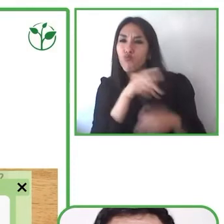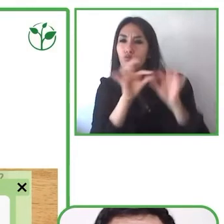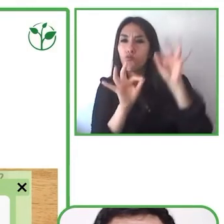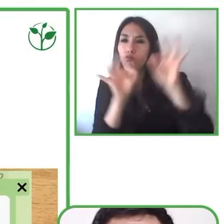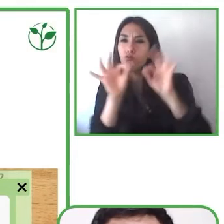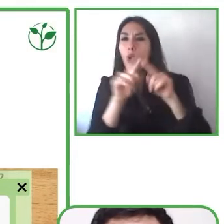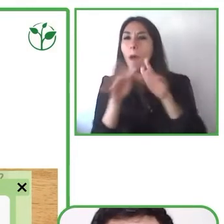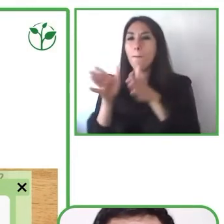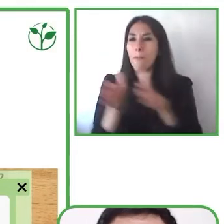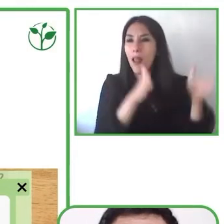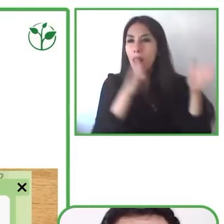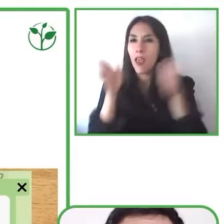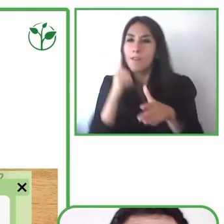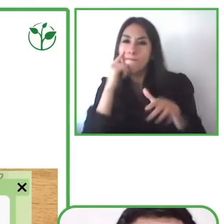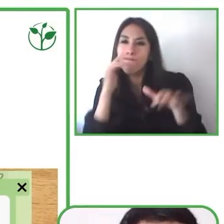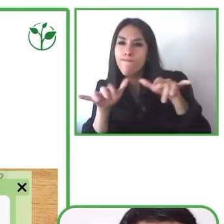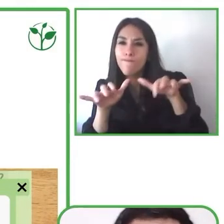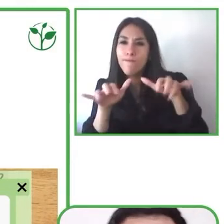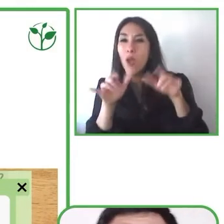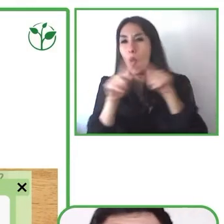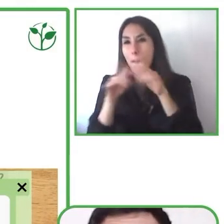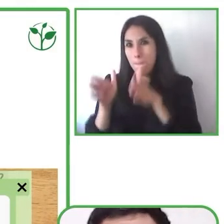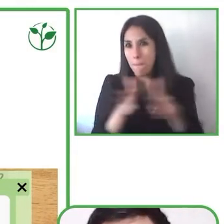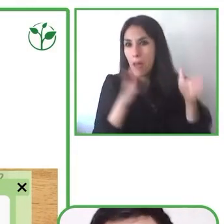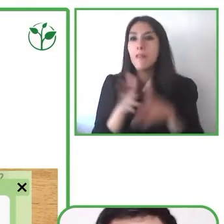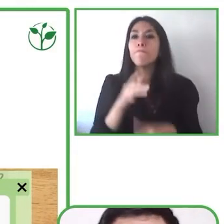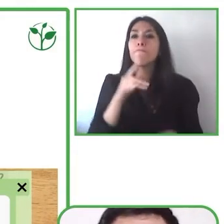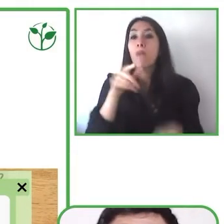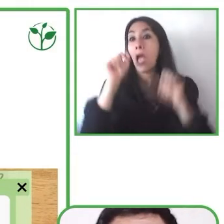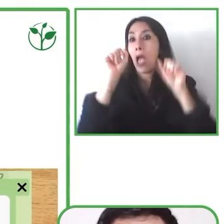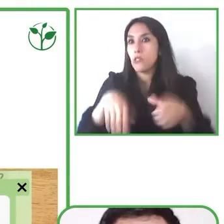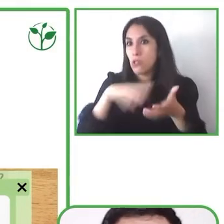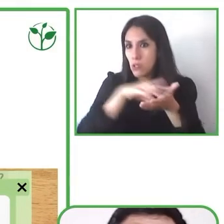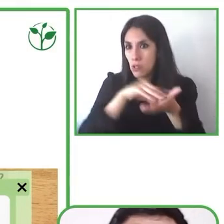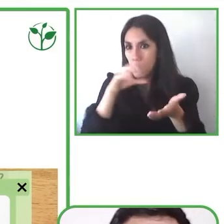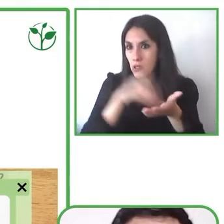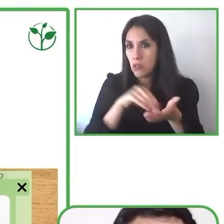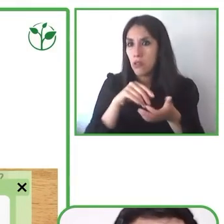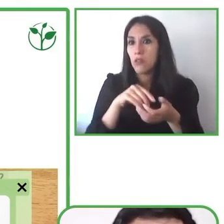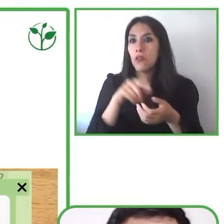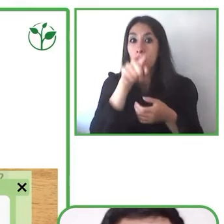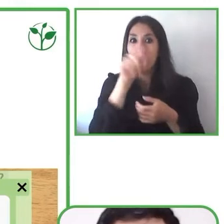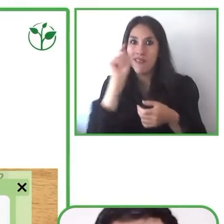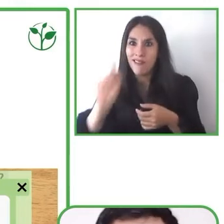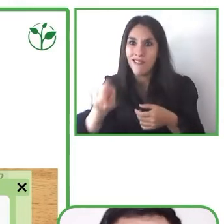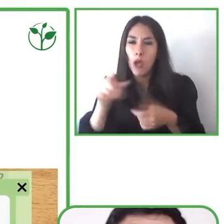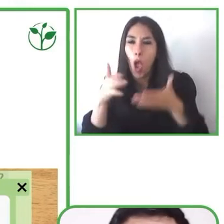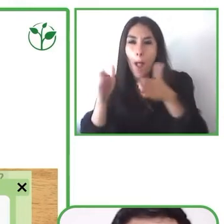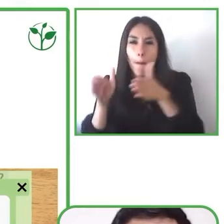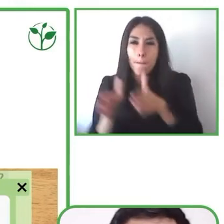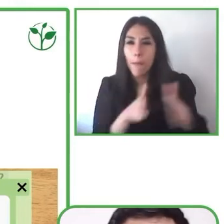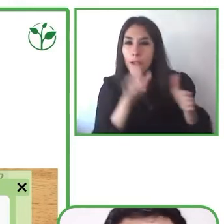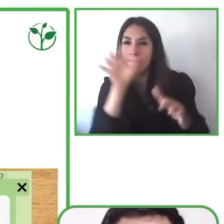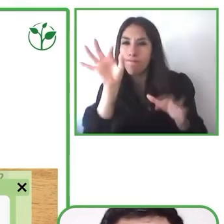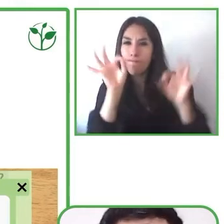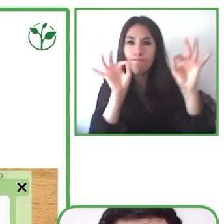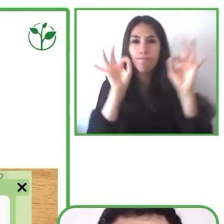worlds in which they are going to find words or vocabulary that is related to that world